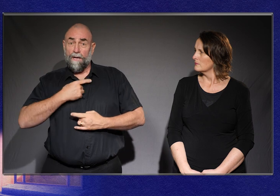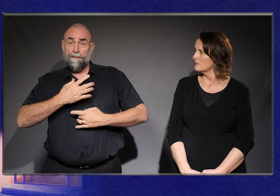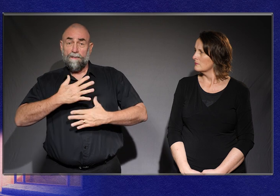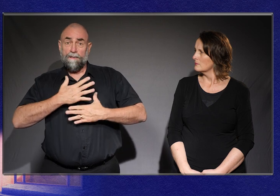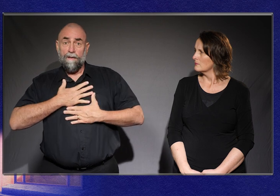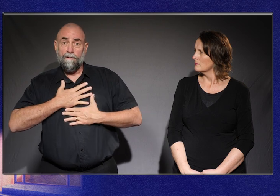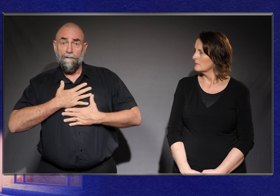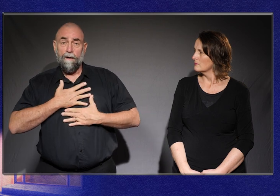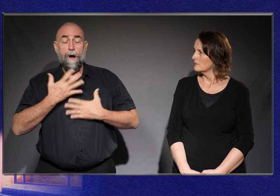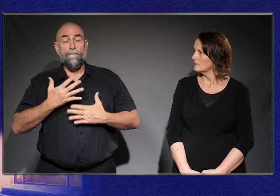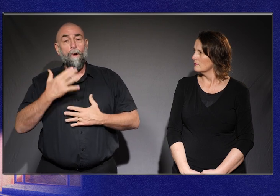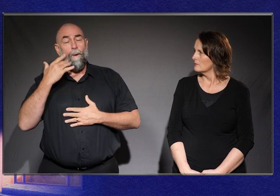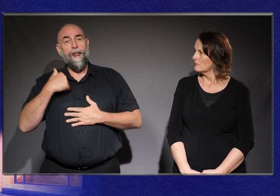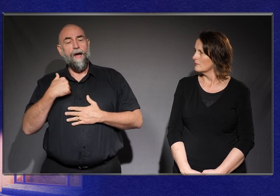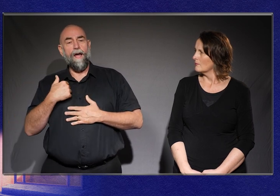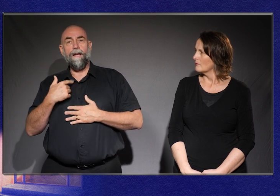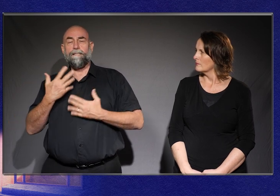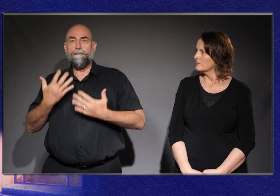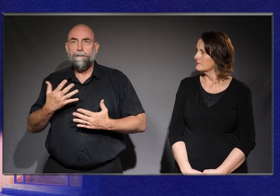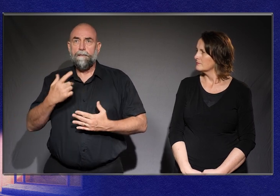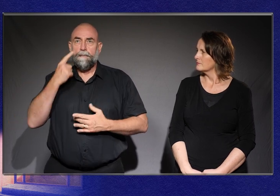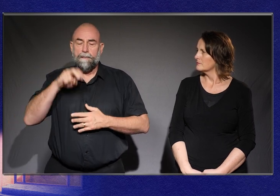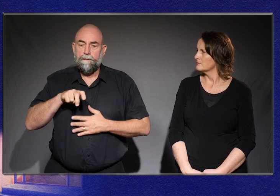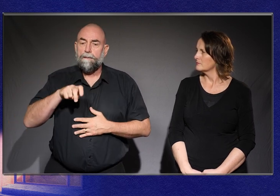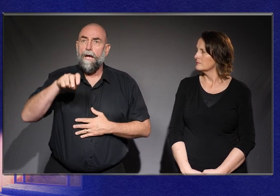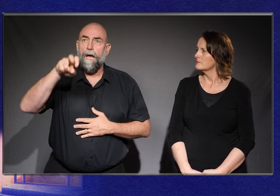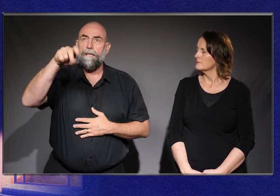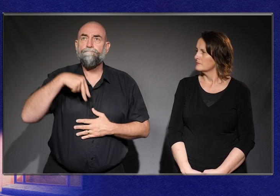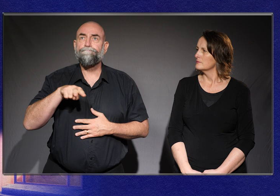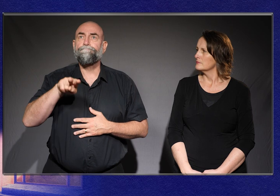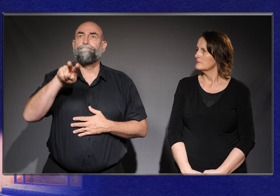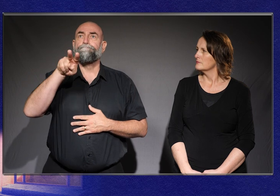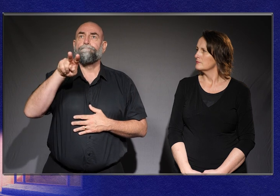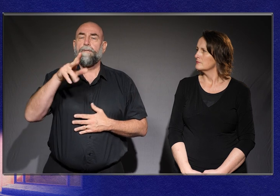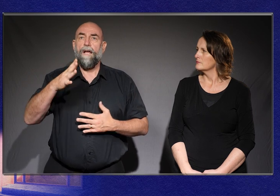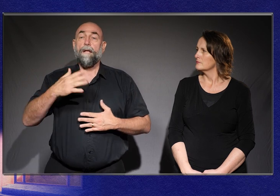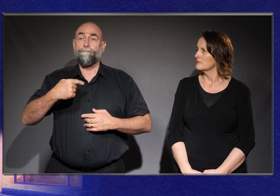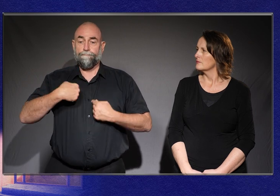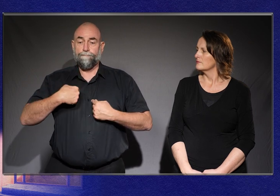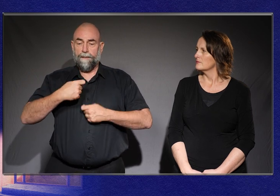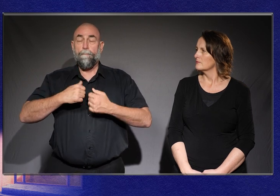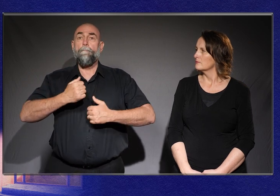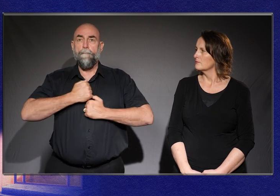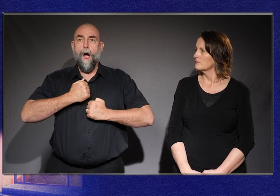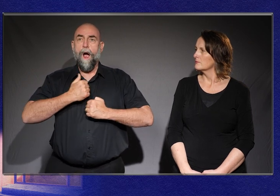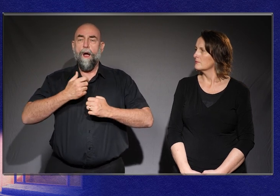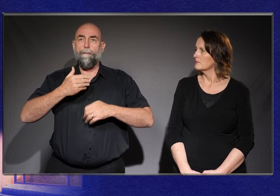When I come across a set of stairs, I think it is my problem that I can’t get up them